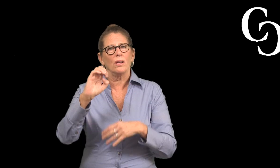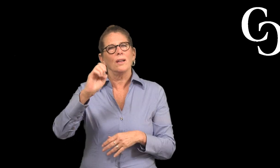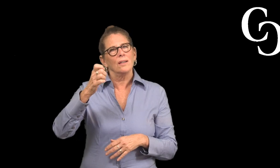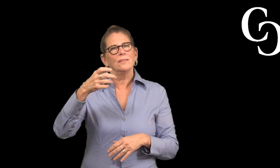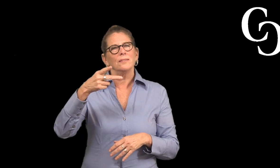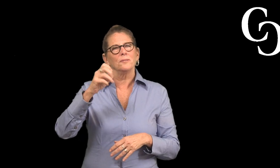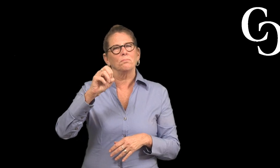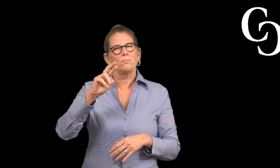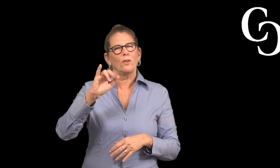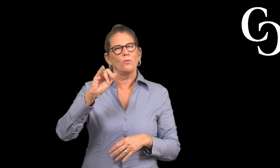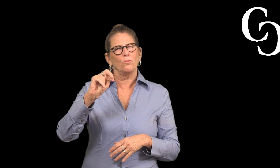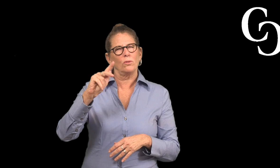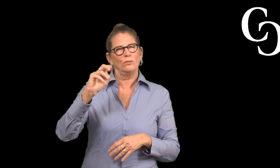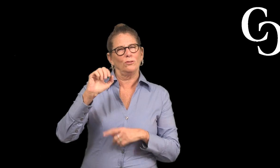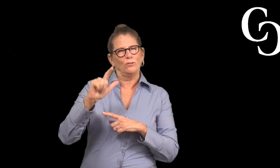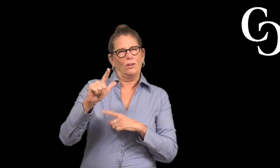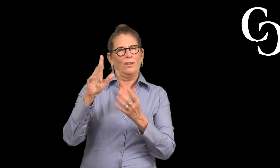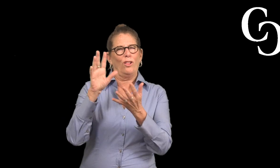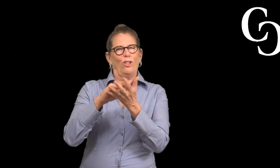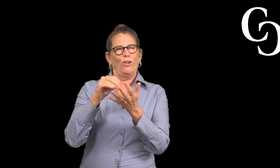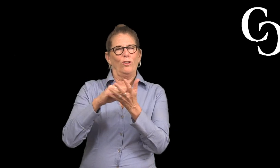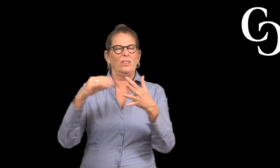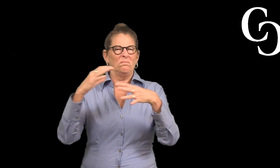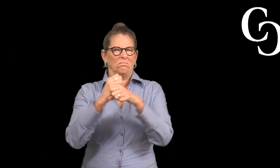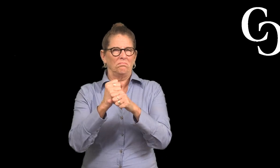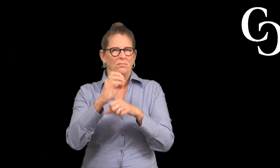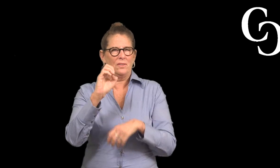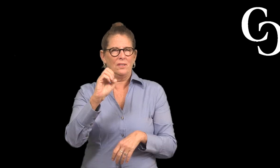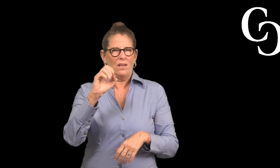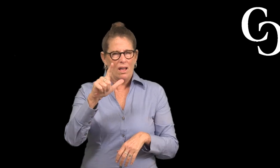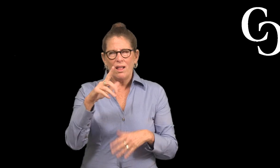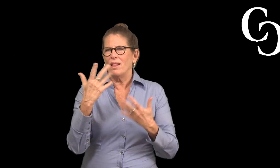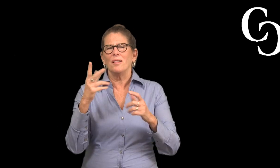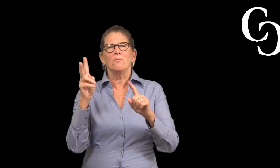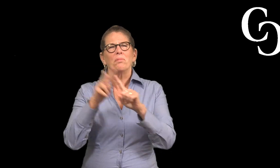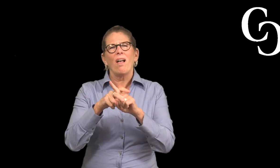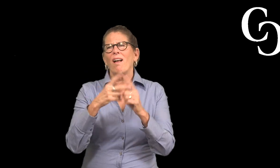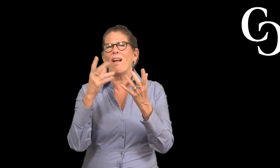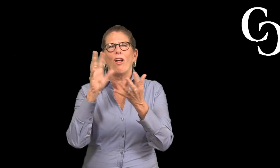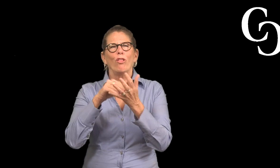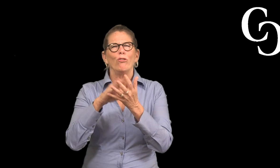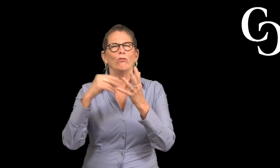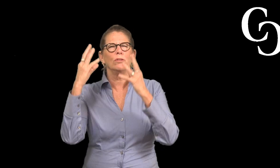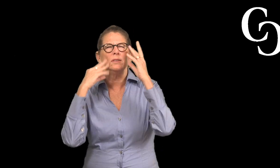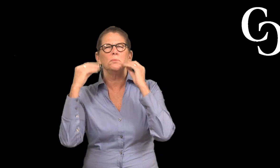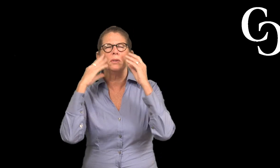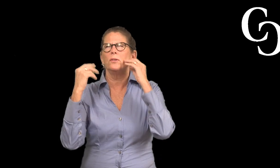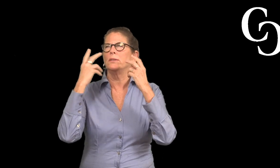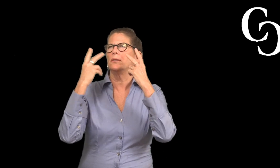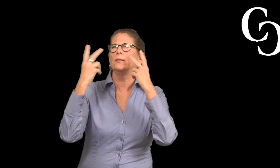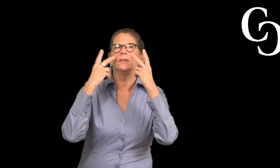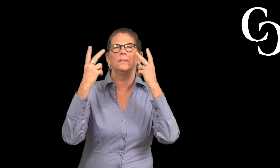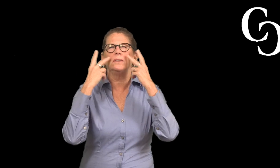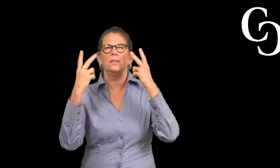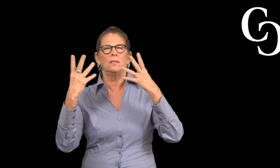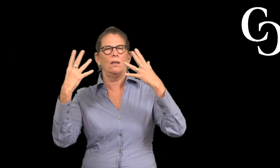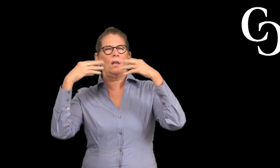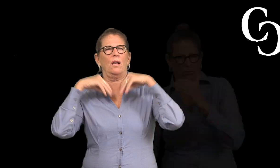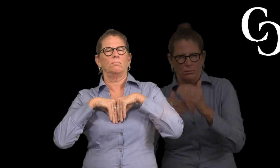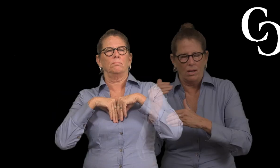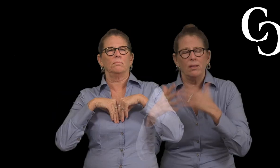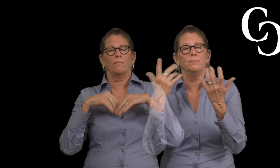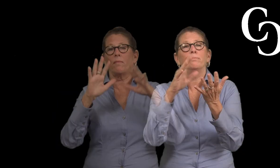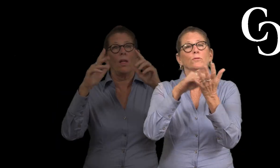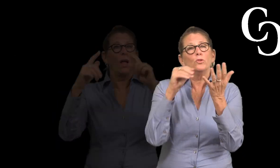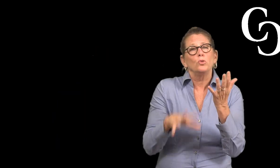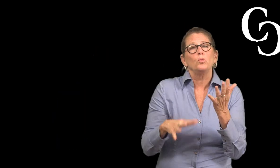This literature review is intended as a reference on experiential learning and its application.